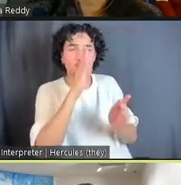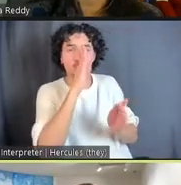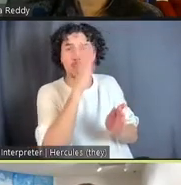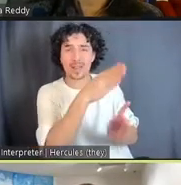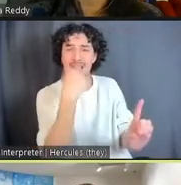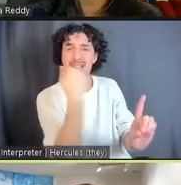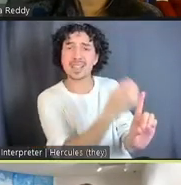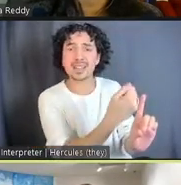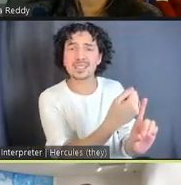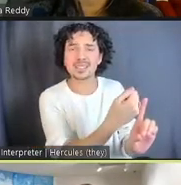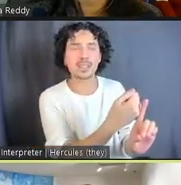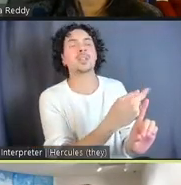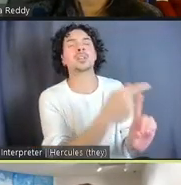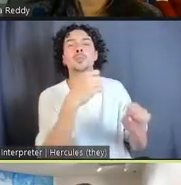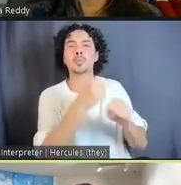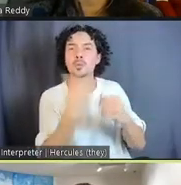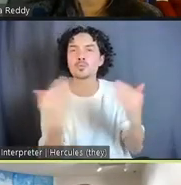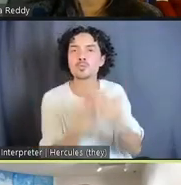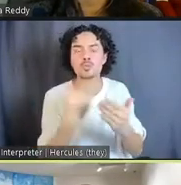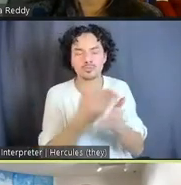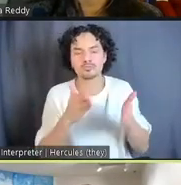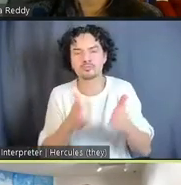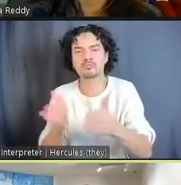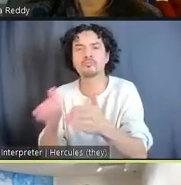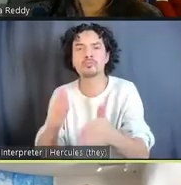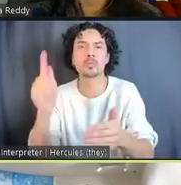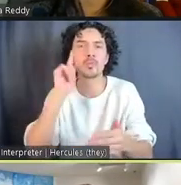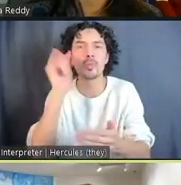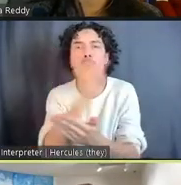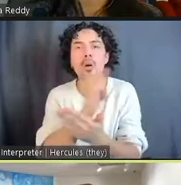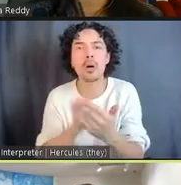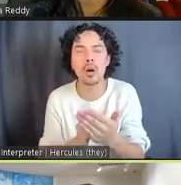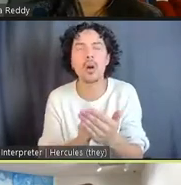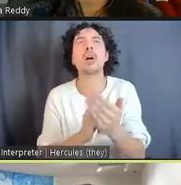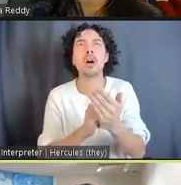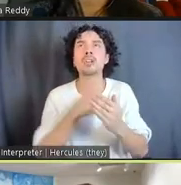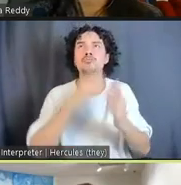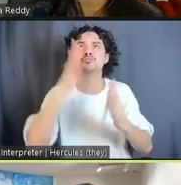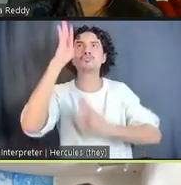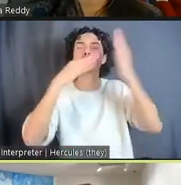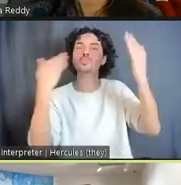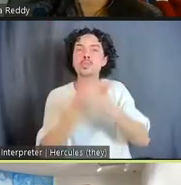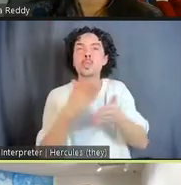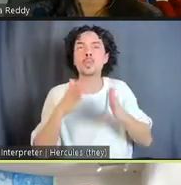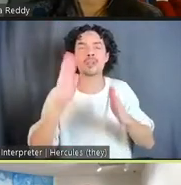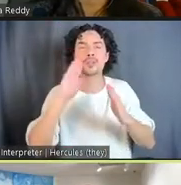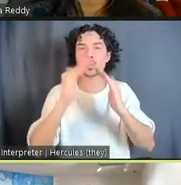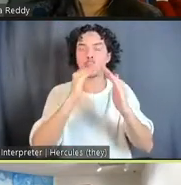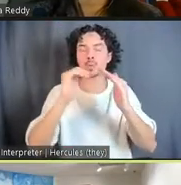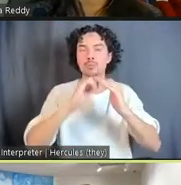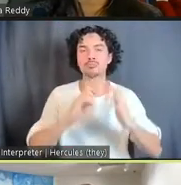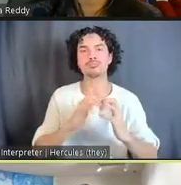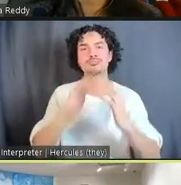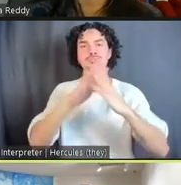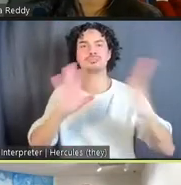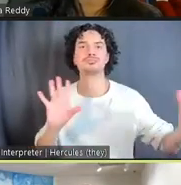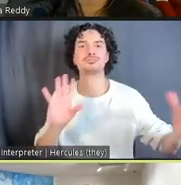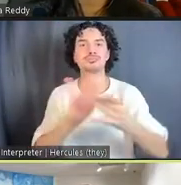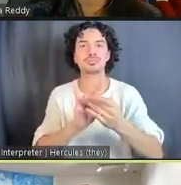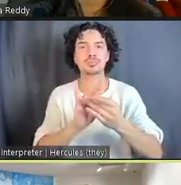avenues for making art and it is literally new ways of coming together to form community, again, across the carceral divide.